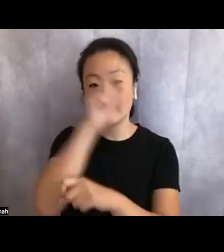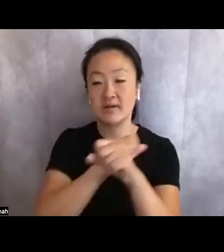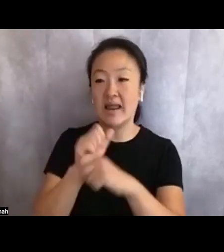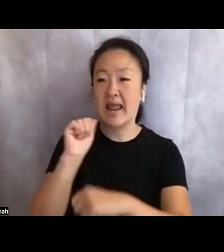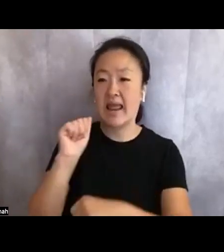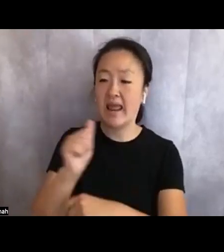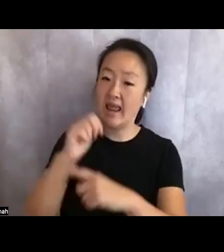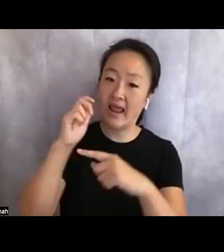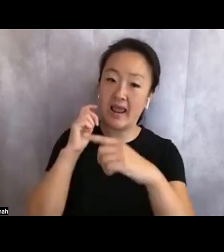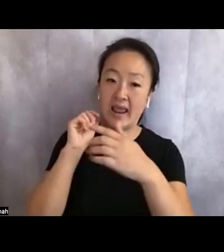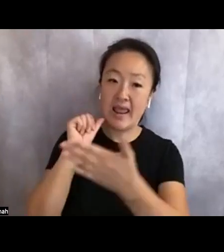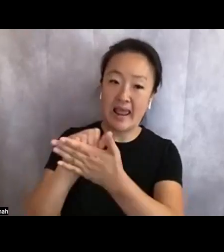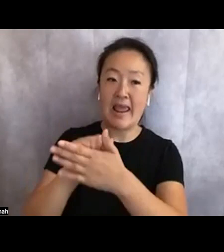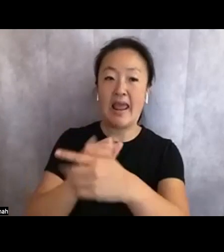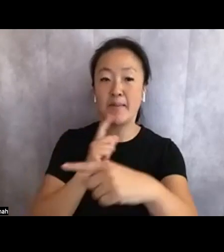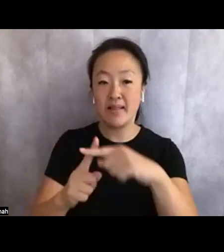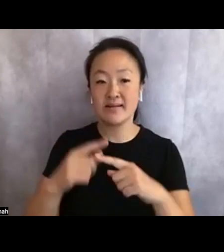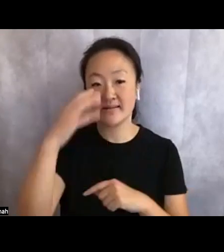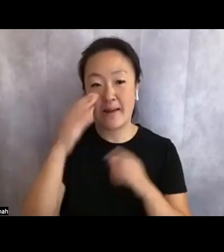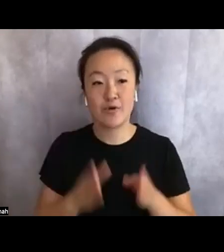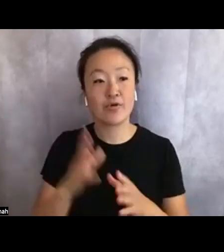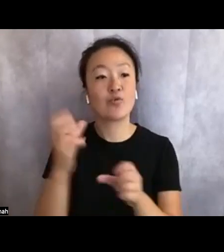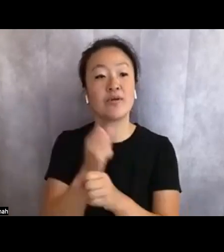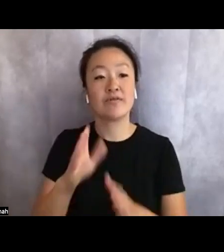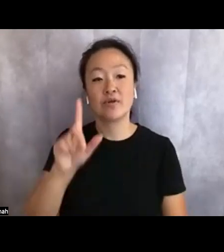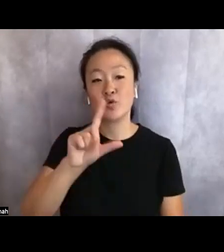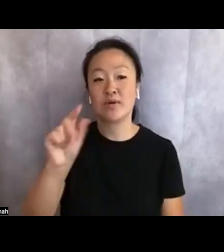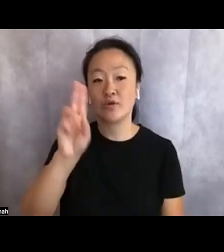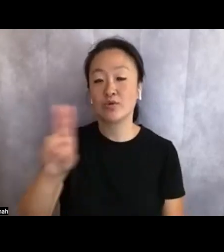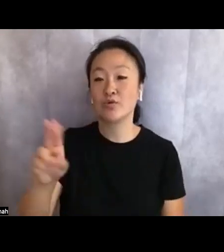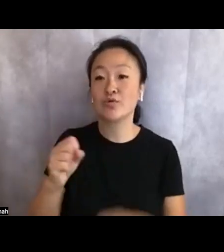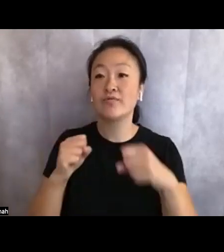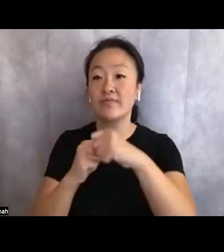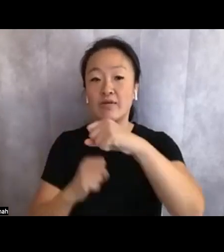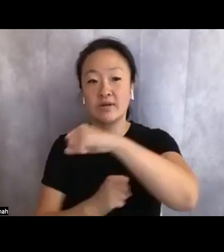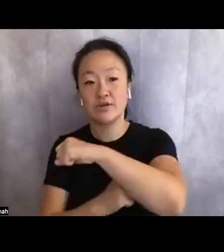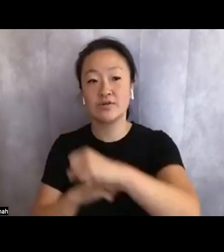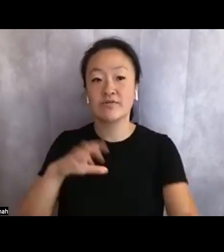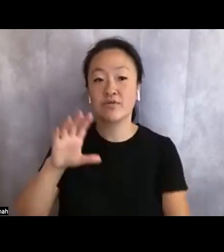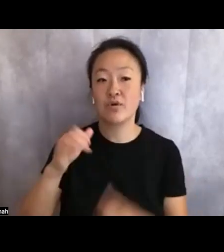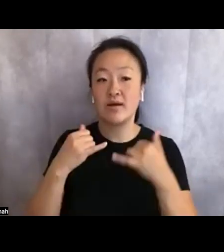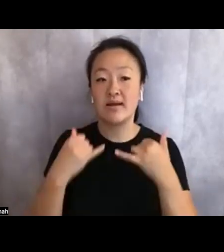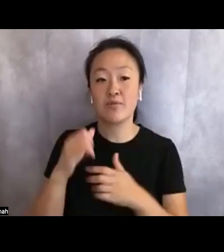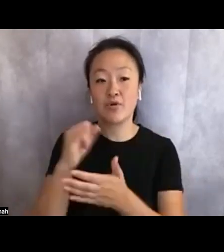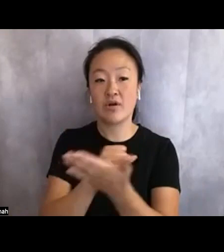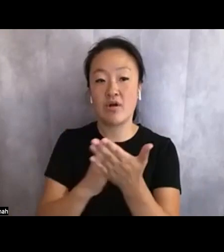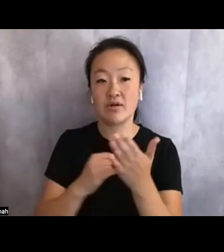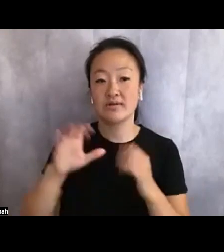Arts Cy Twombly Award for Poetry, a winner of the 2022 Next Book Residency with Tin House,